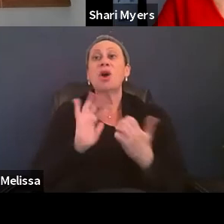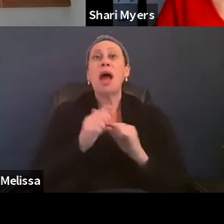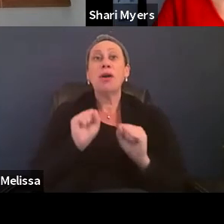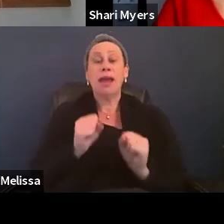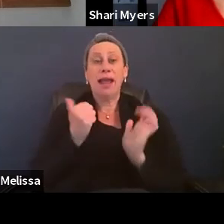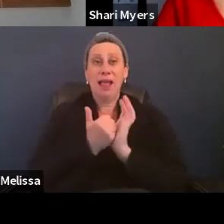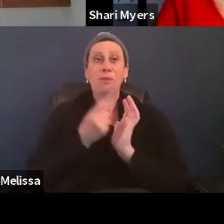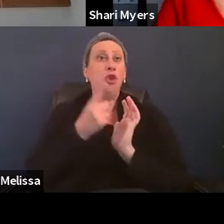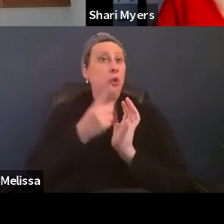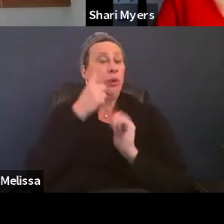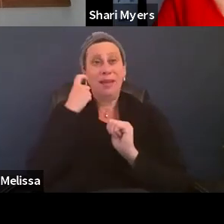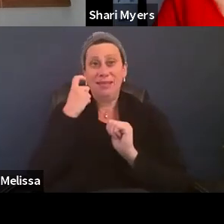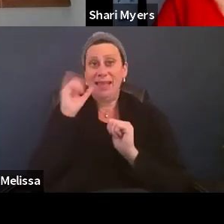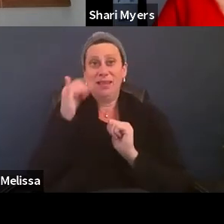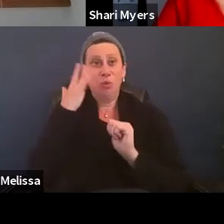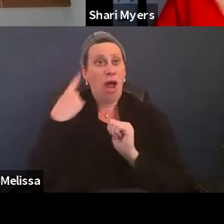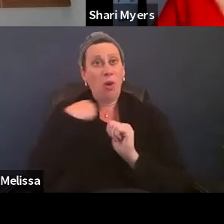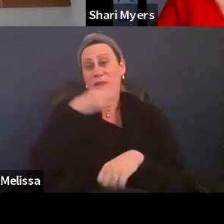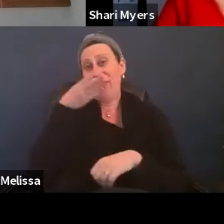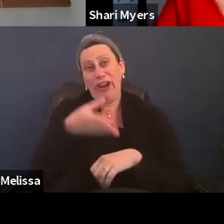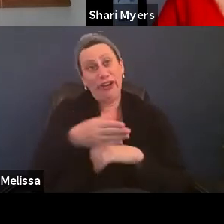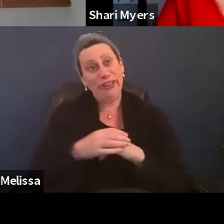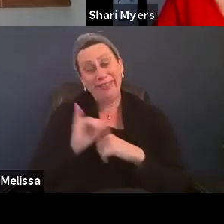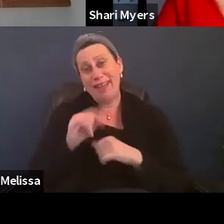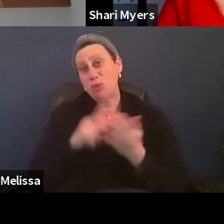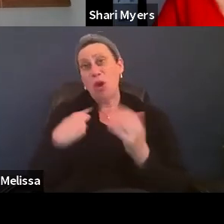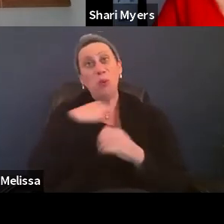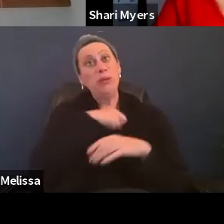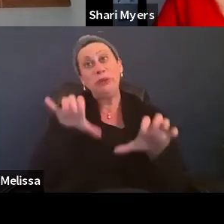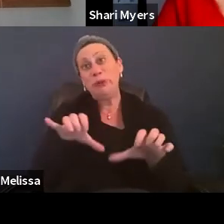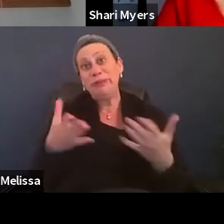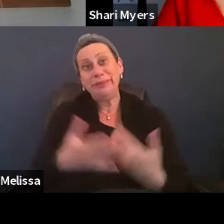because that's why we're there. It's what we do. Right.